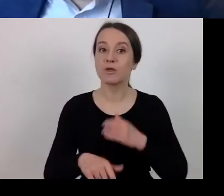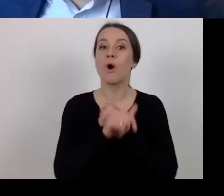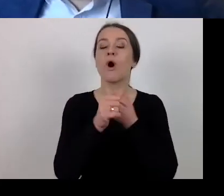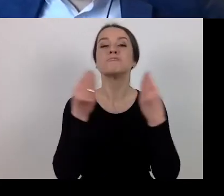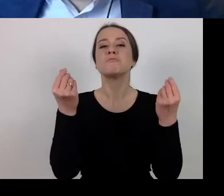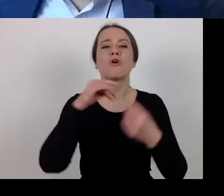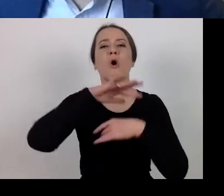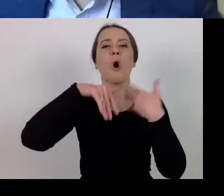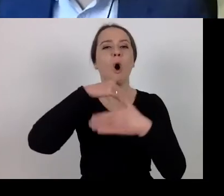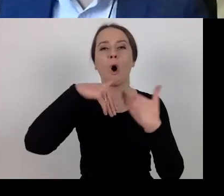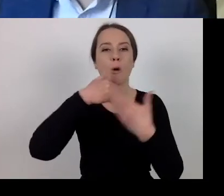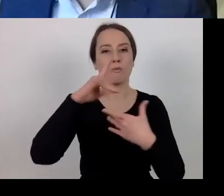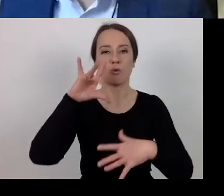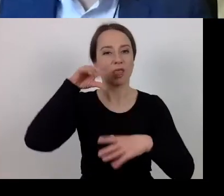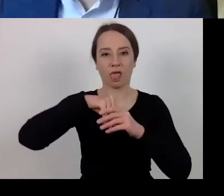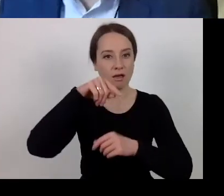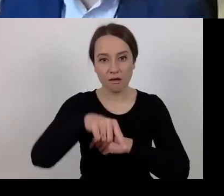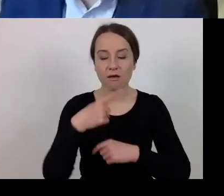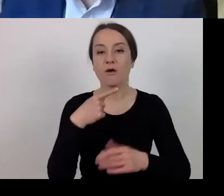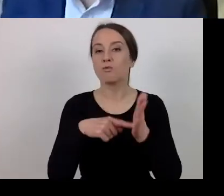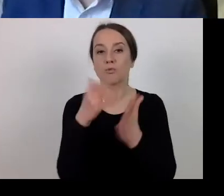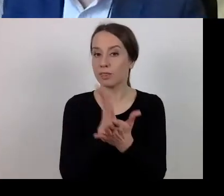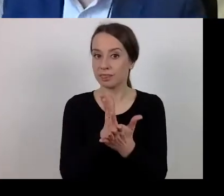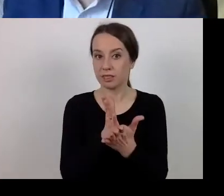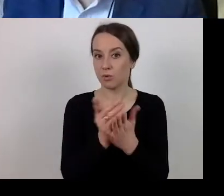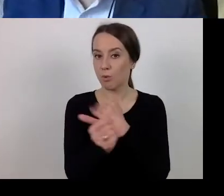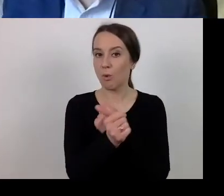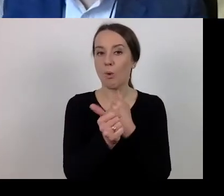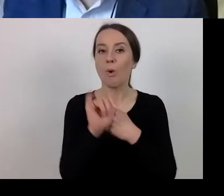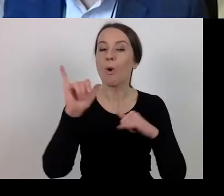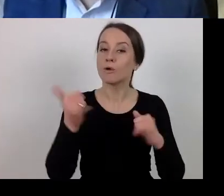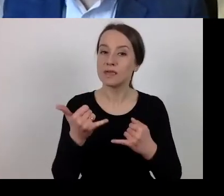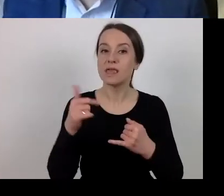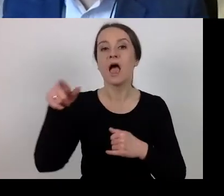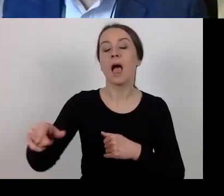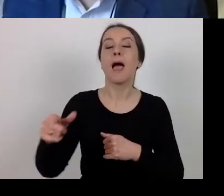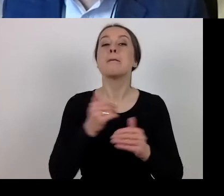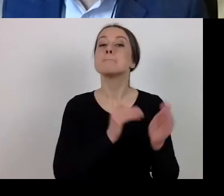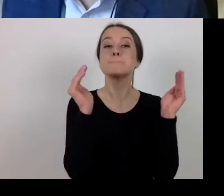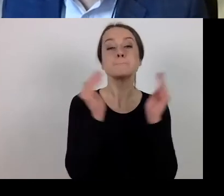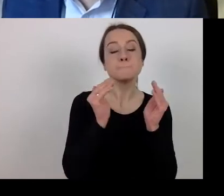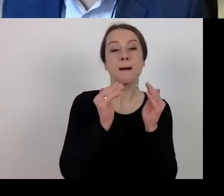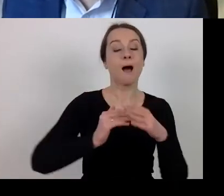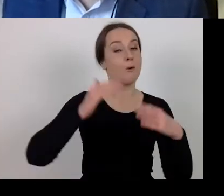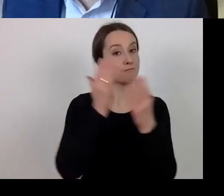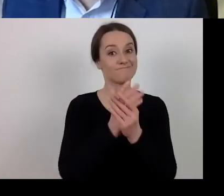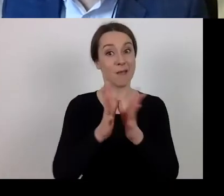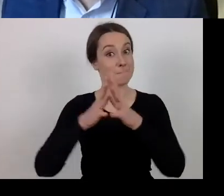But at the moment it is only a matter of categorising as micro-enterprises or macro-enterprises